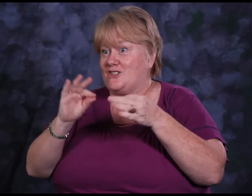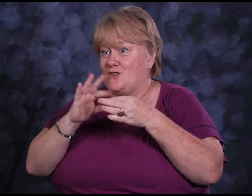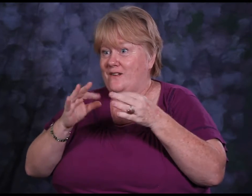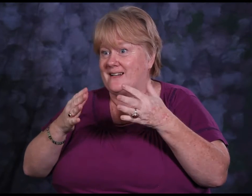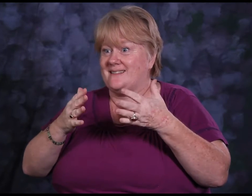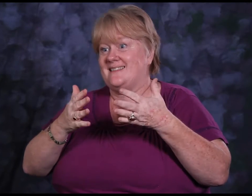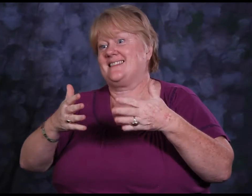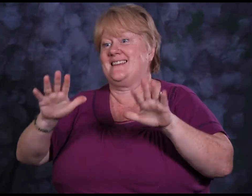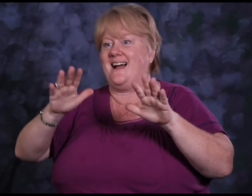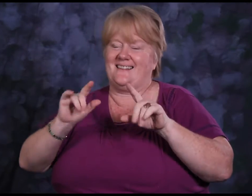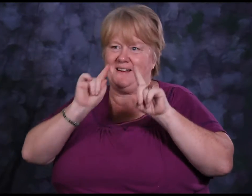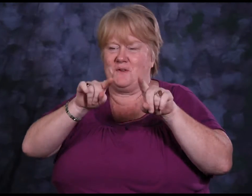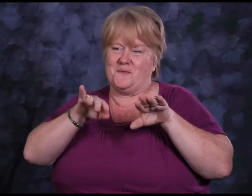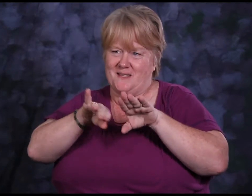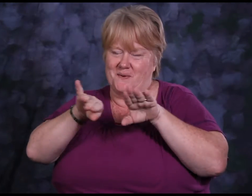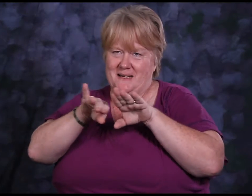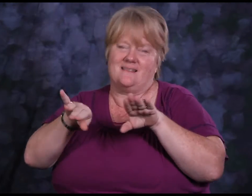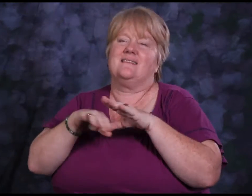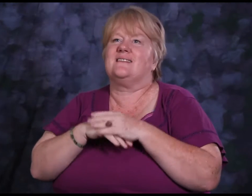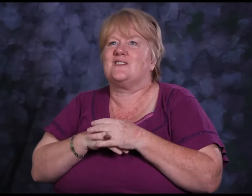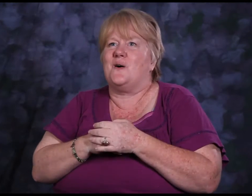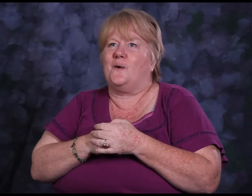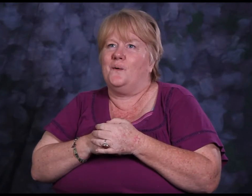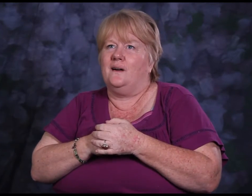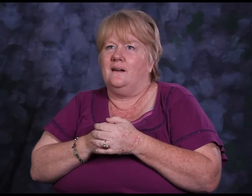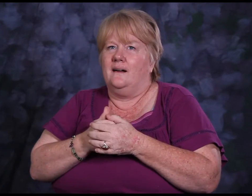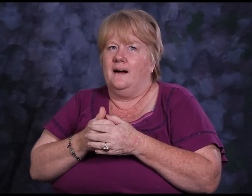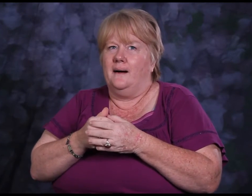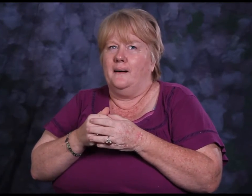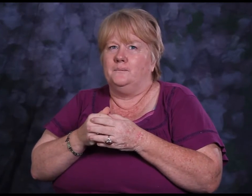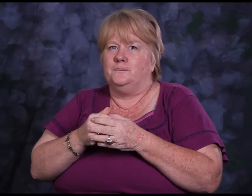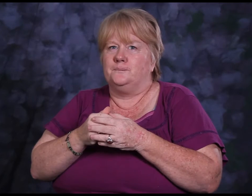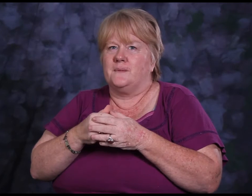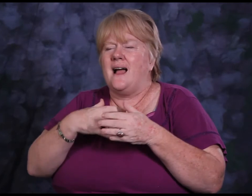Actually, as soon as we’re done with this interview I’m going to go to the pool.